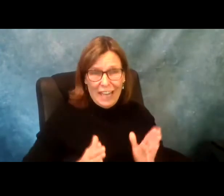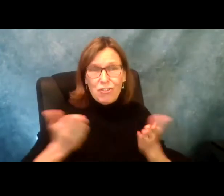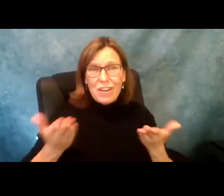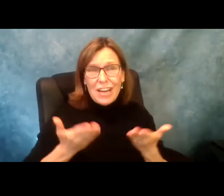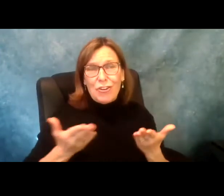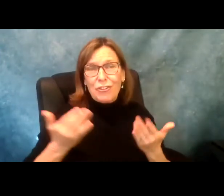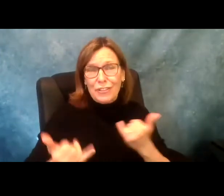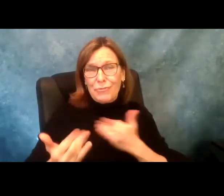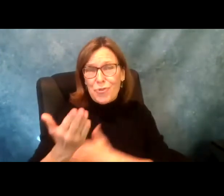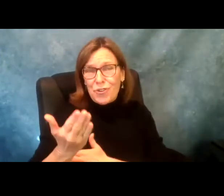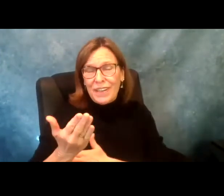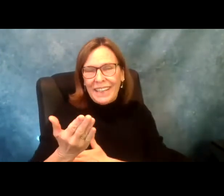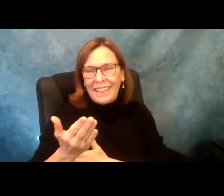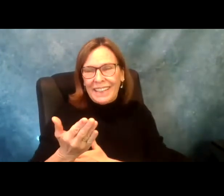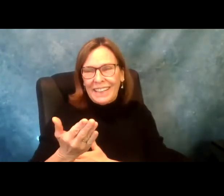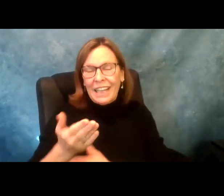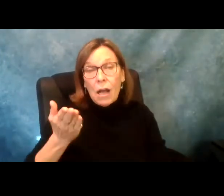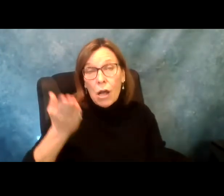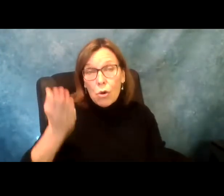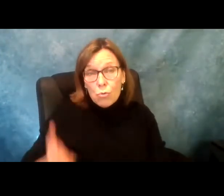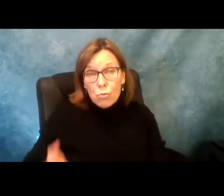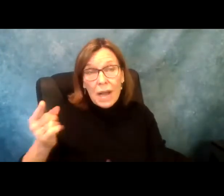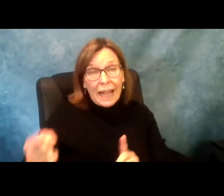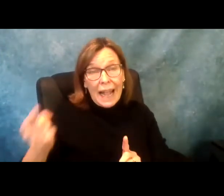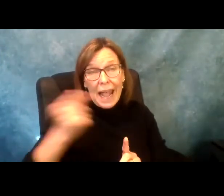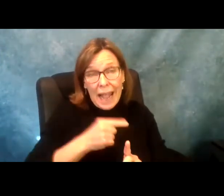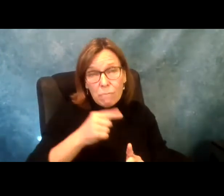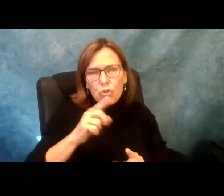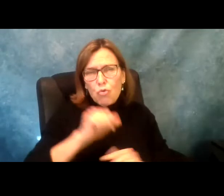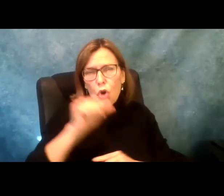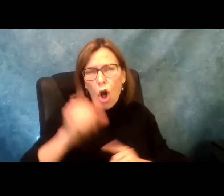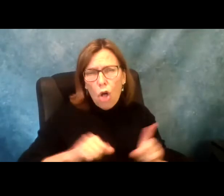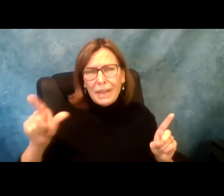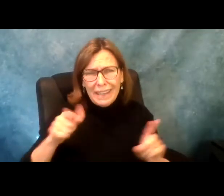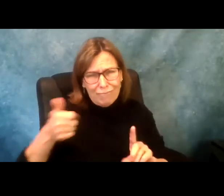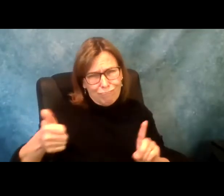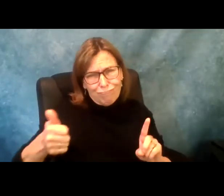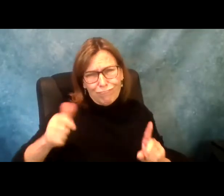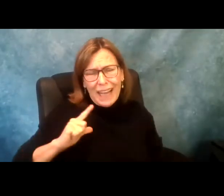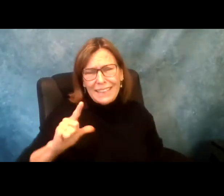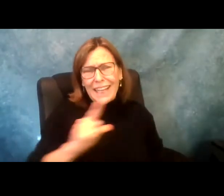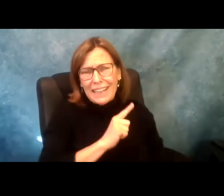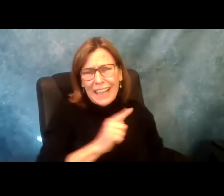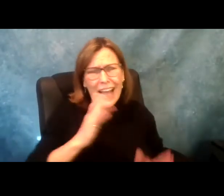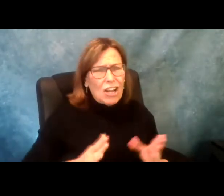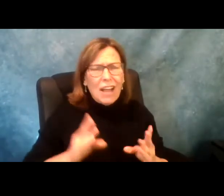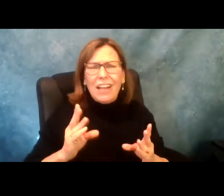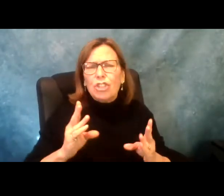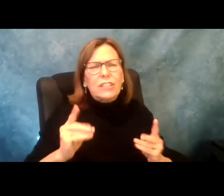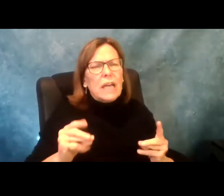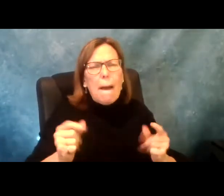along, I'm very happy to introduce the next legislator that we have with us this morning,